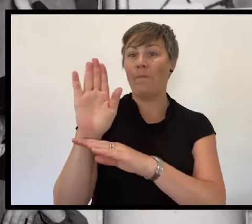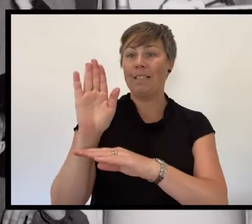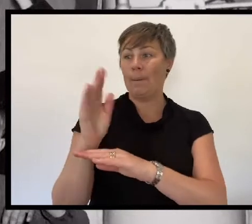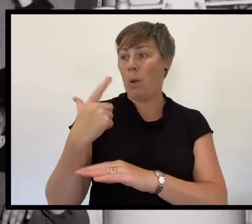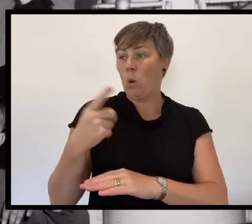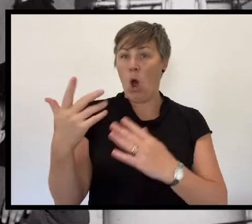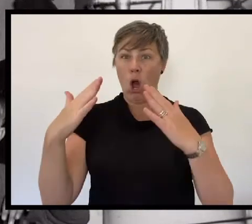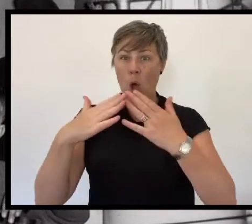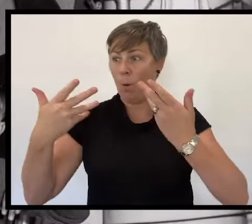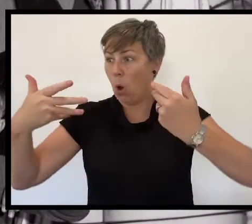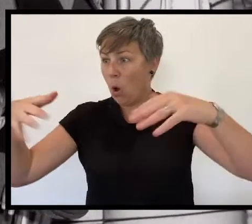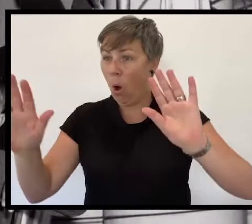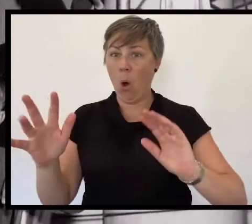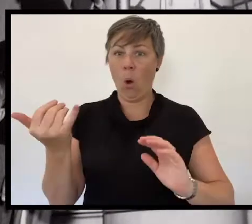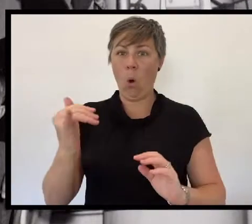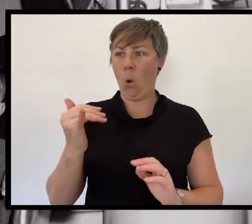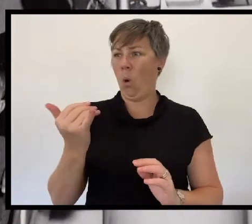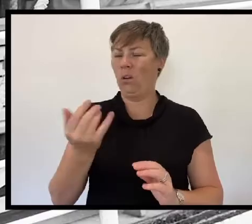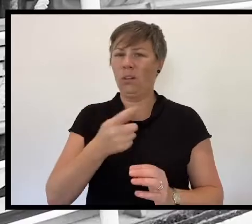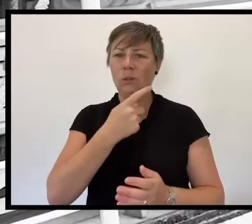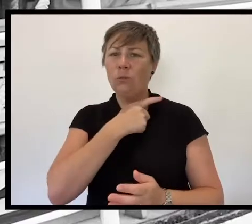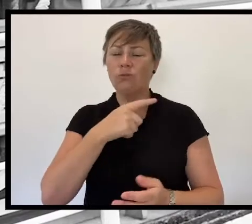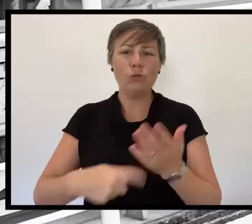others simply seeking a better life.